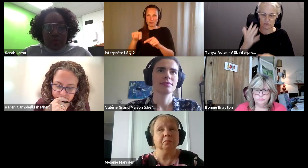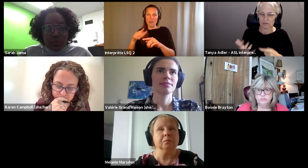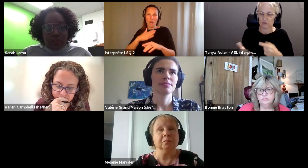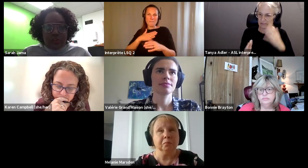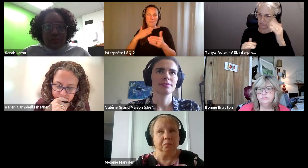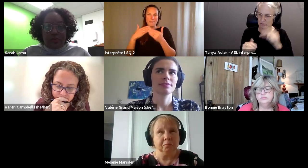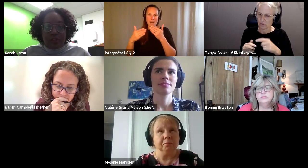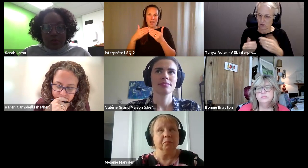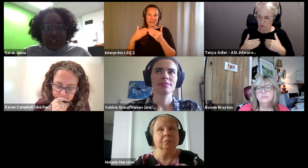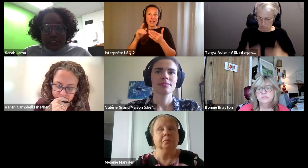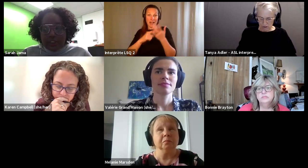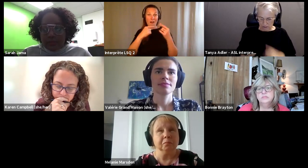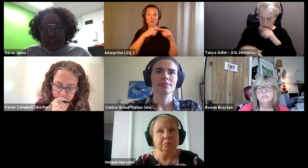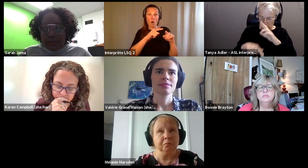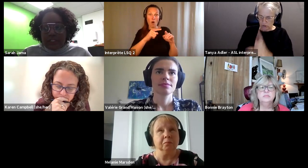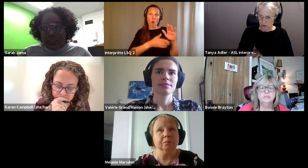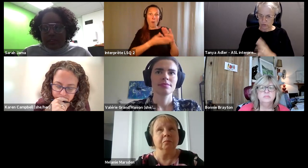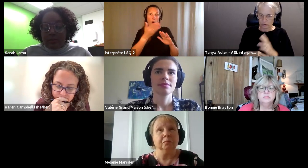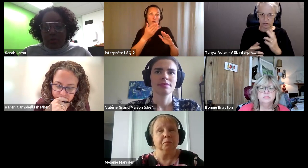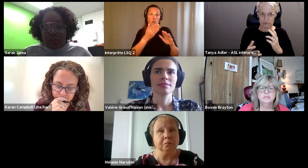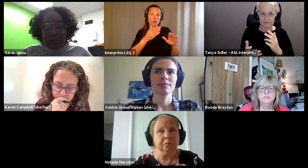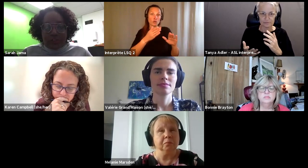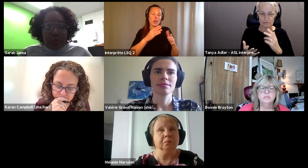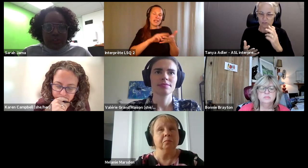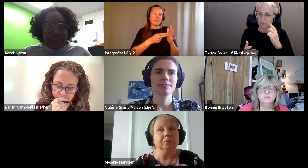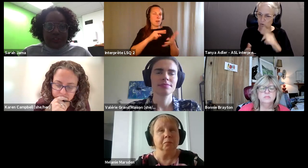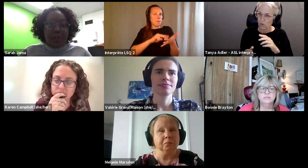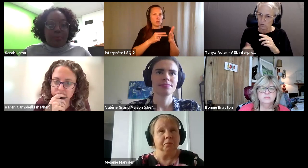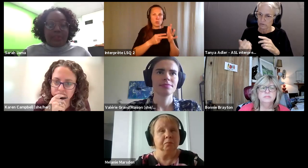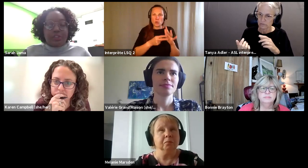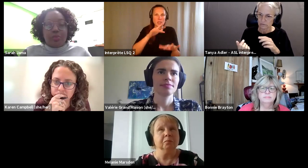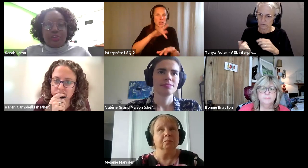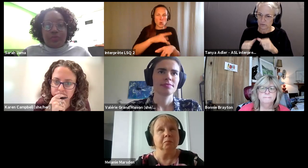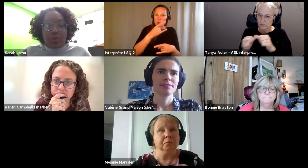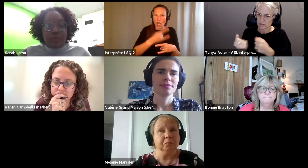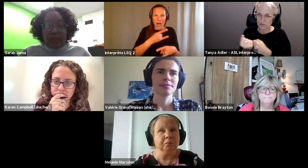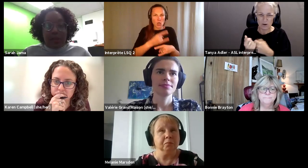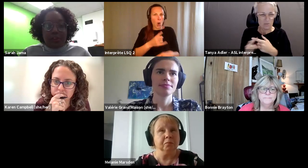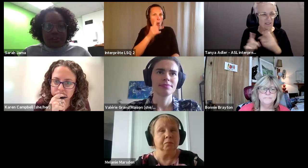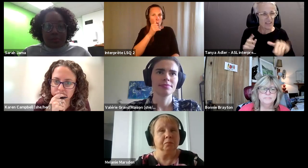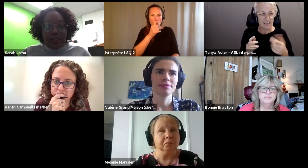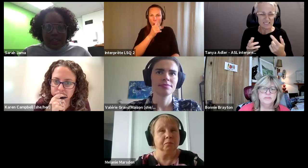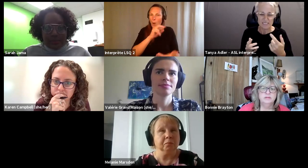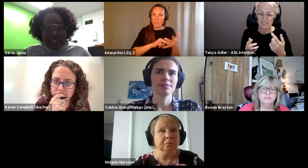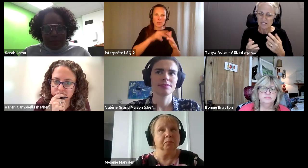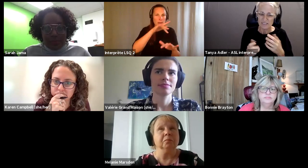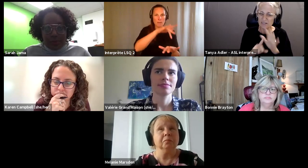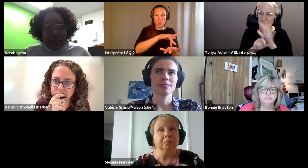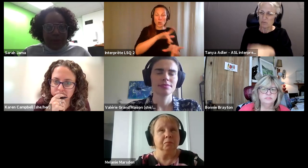Sarah Jama: The rules of you know, the systems in these places to be where they are supports, but that was a formal able ISM right expecting people.